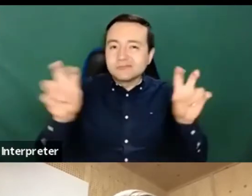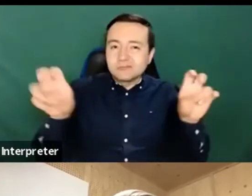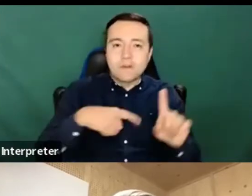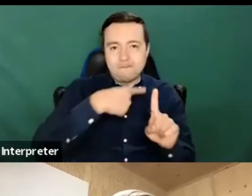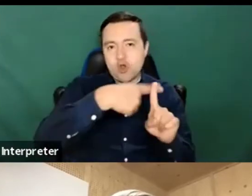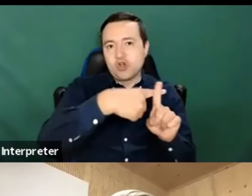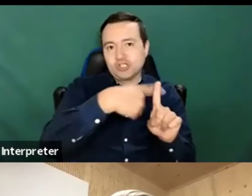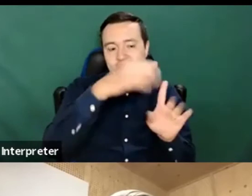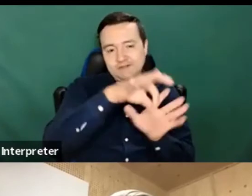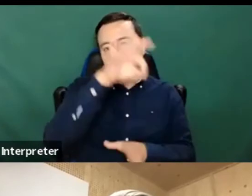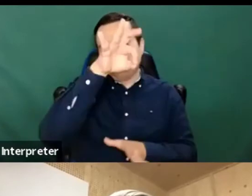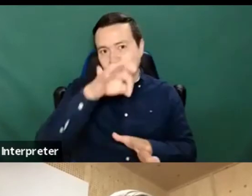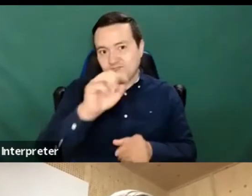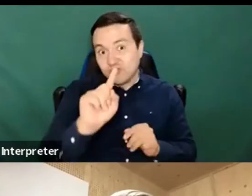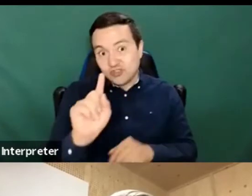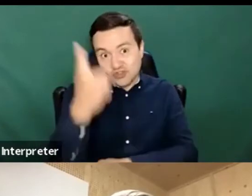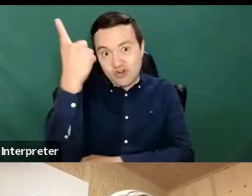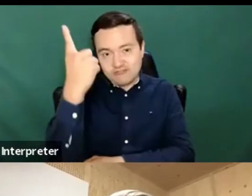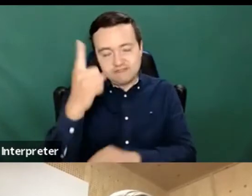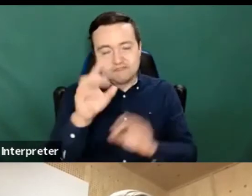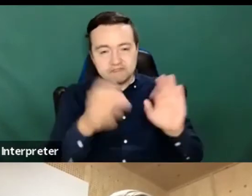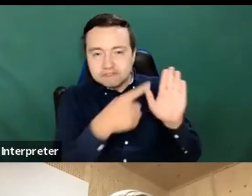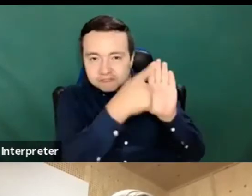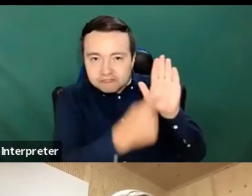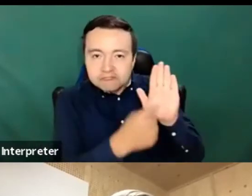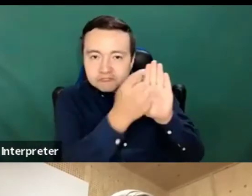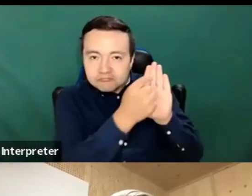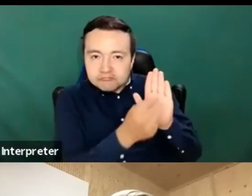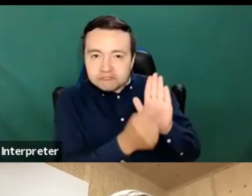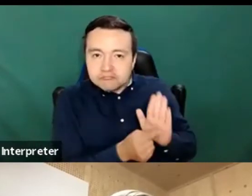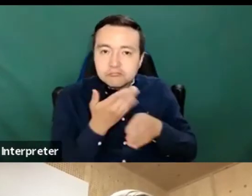if you have had something positive to share from your